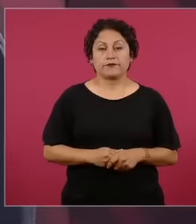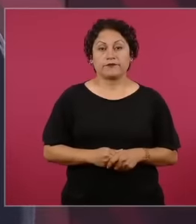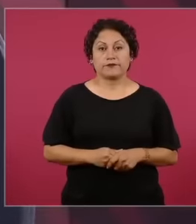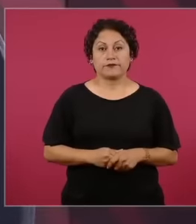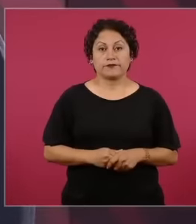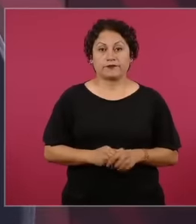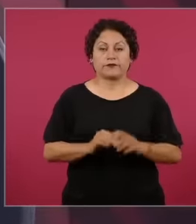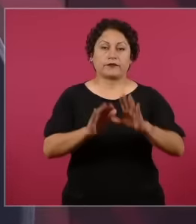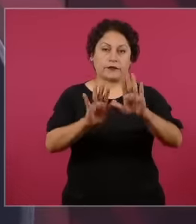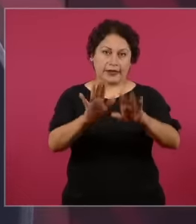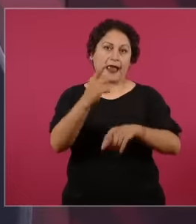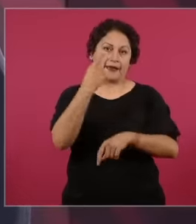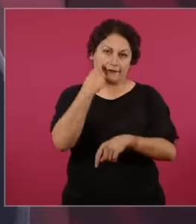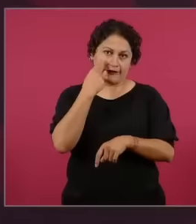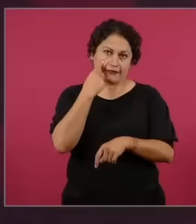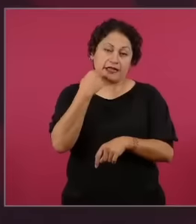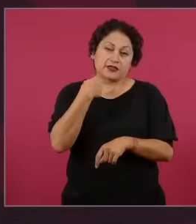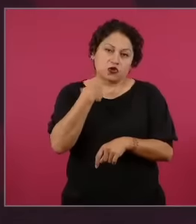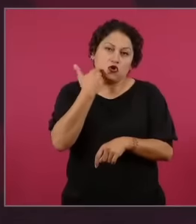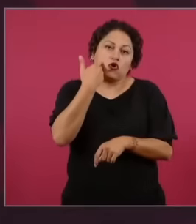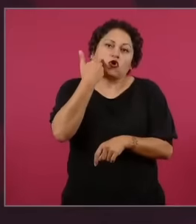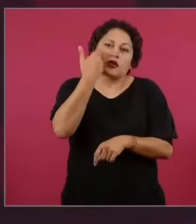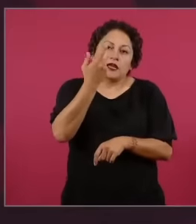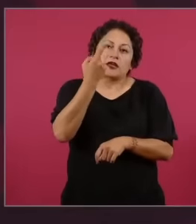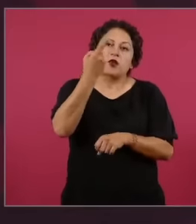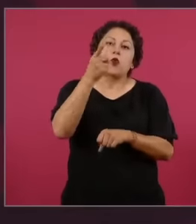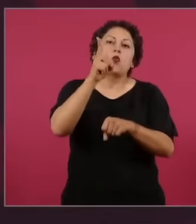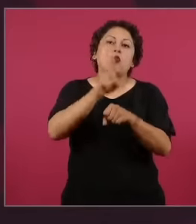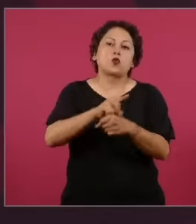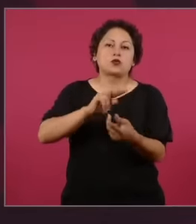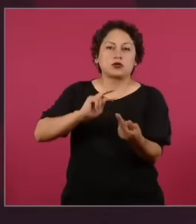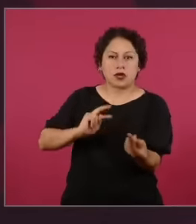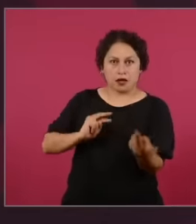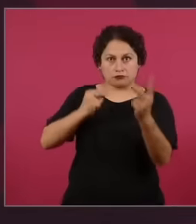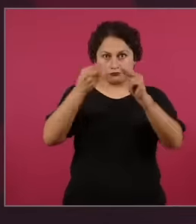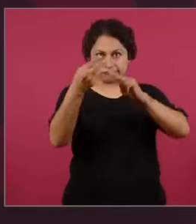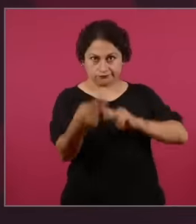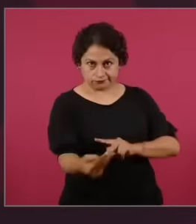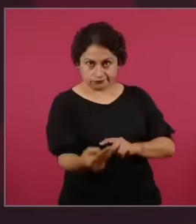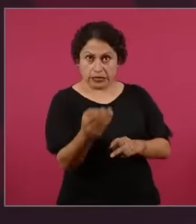there and you will be here. But we can take advantage of it now, let's see, let's see, let's